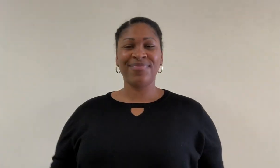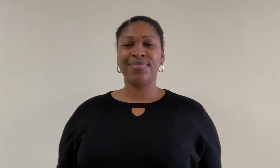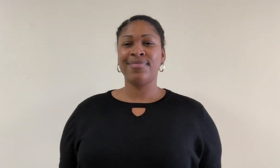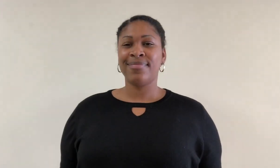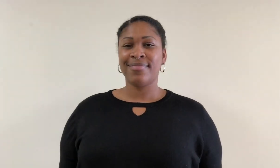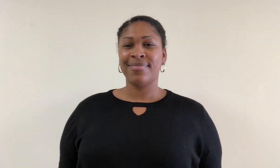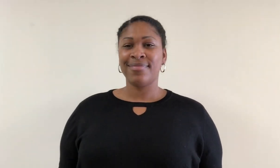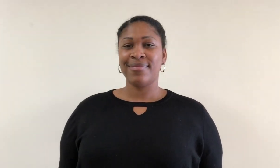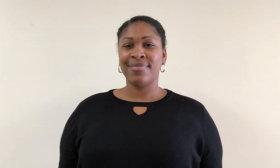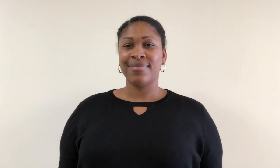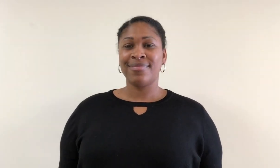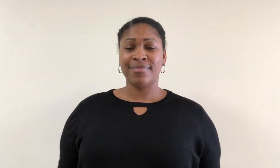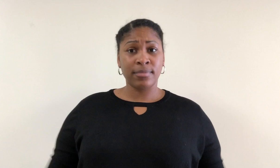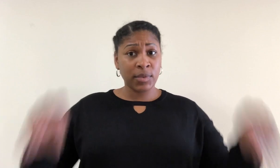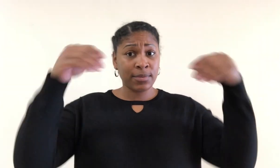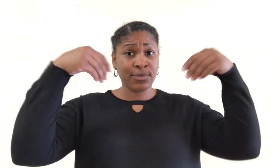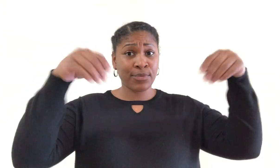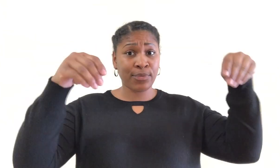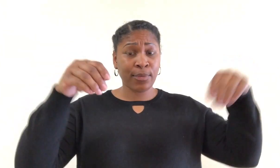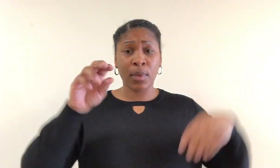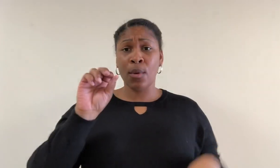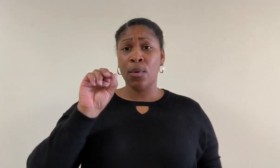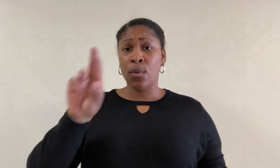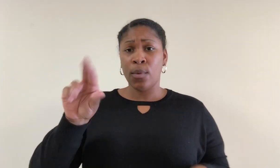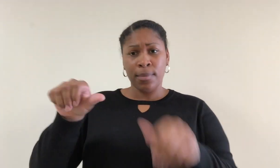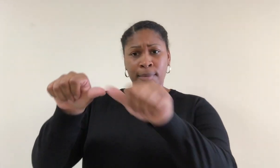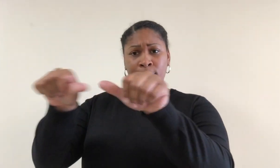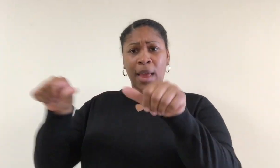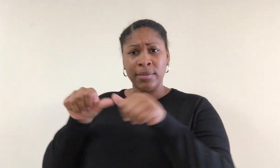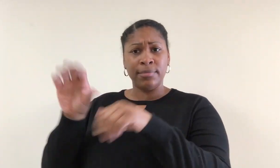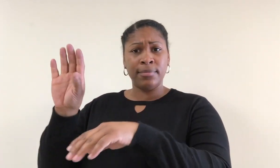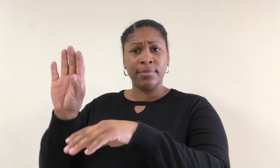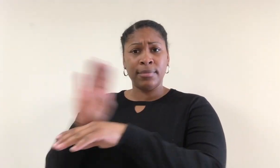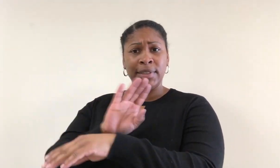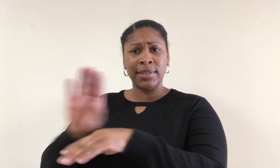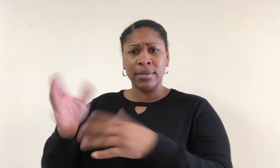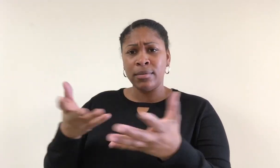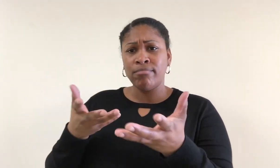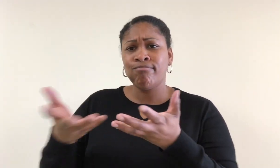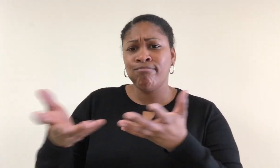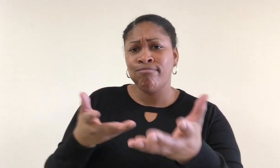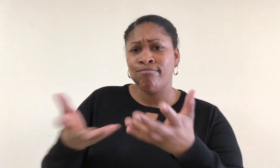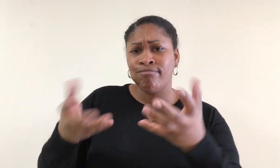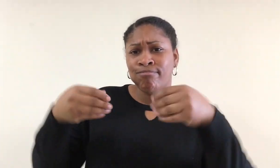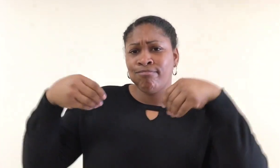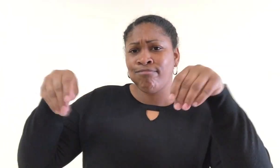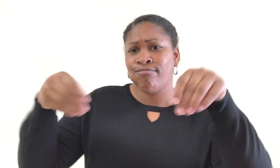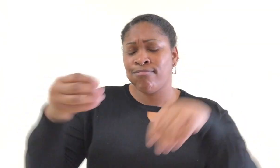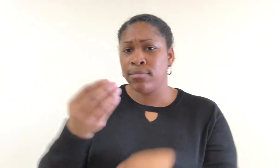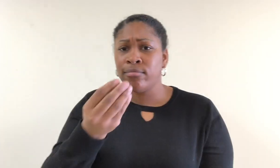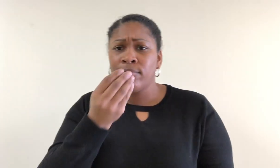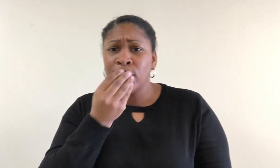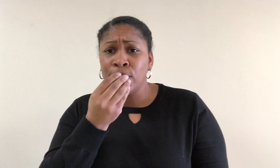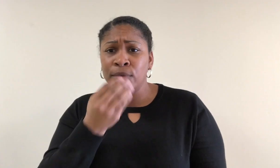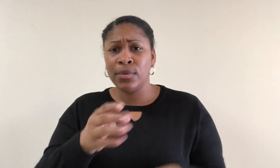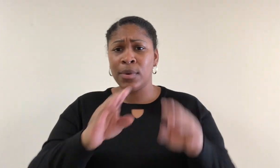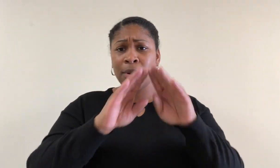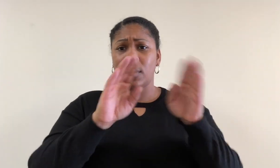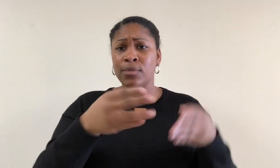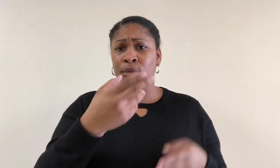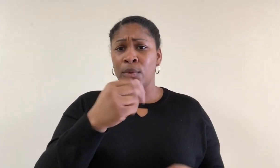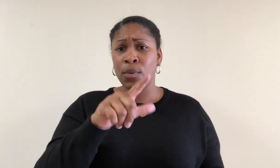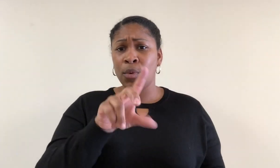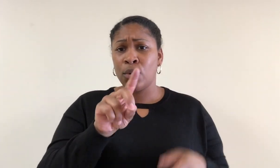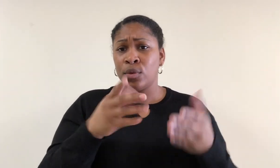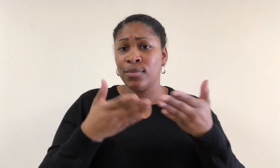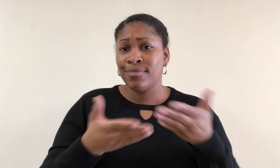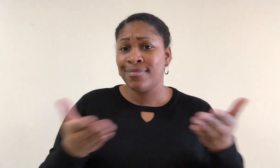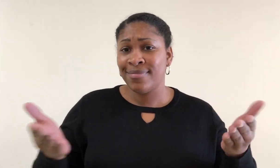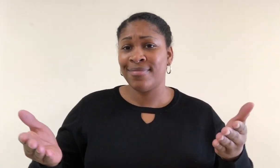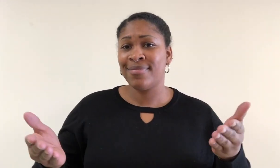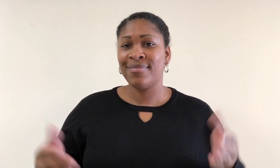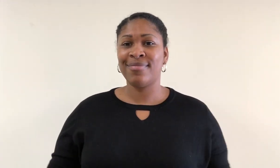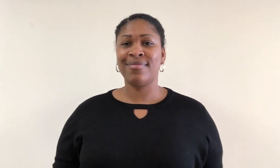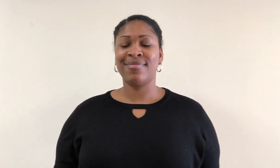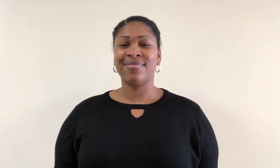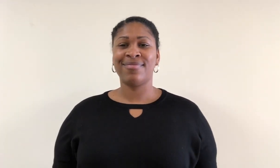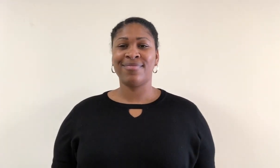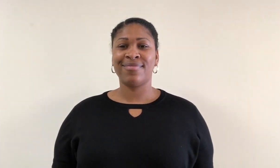The store or place of business of a retail dealer in foods and household supplies.